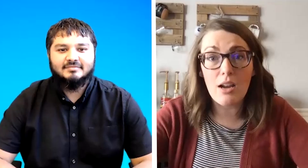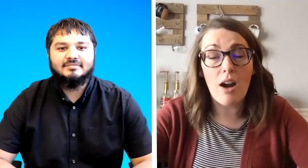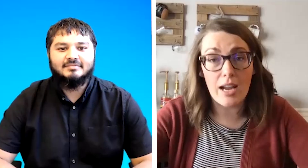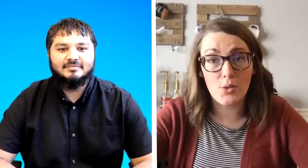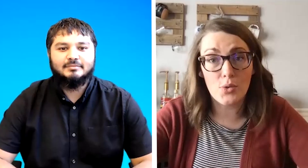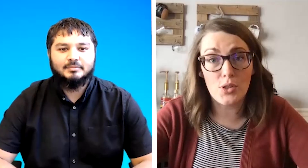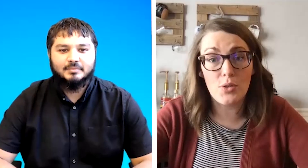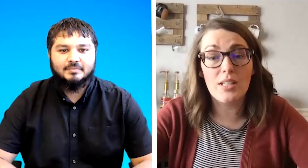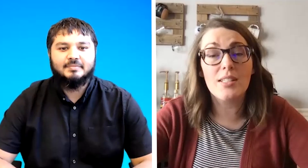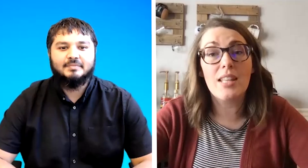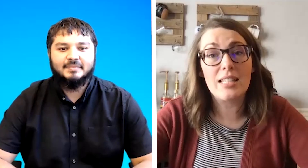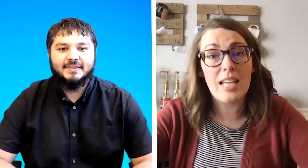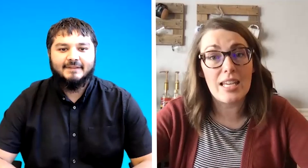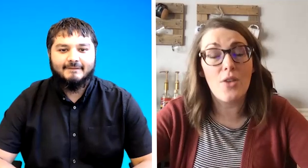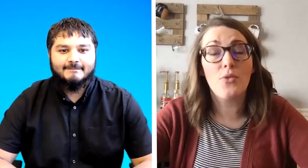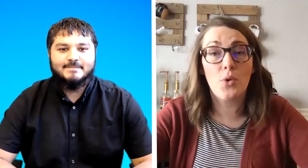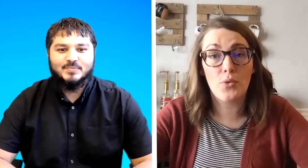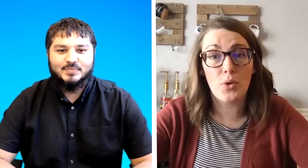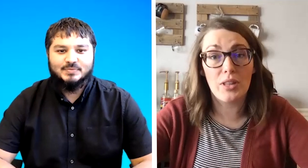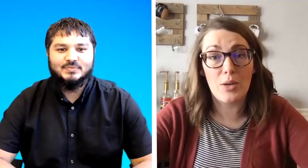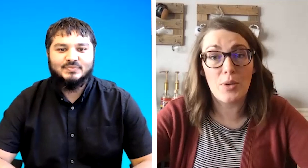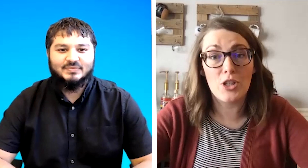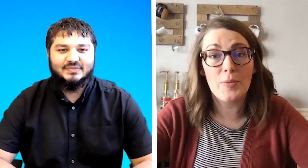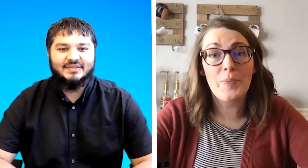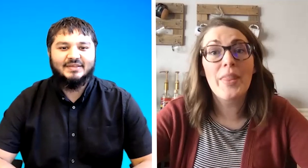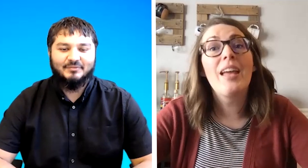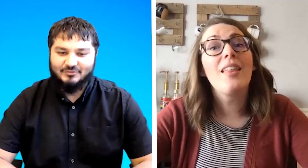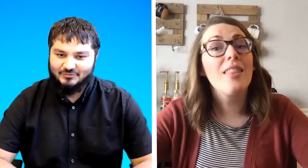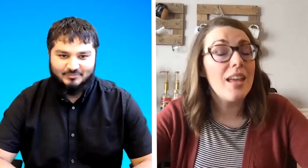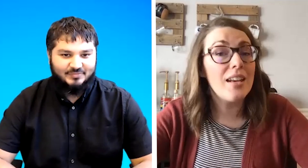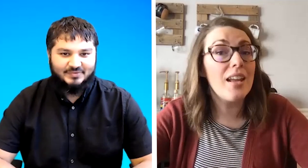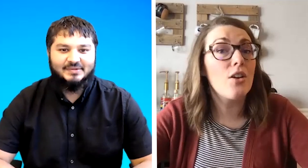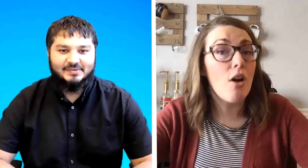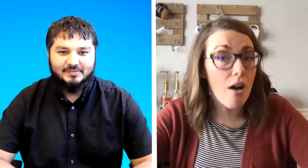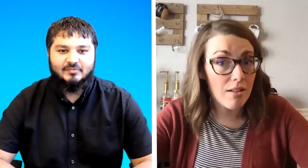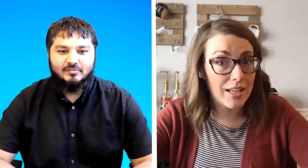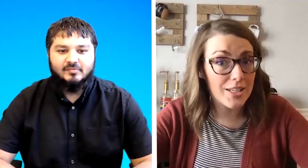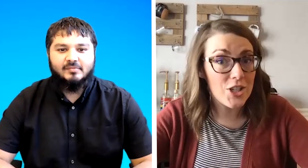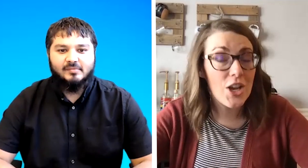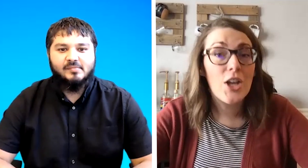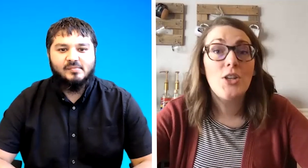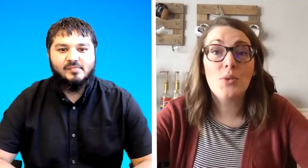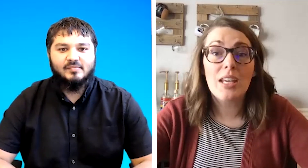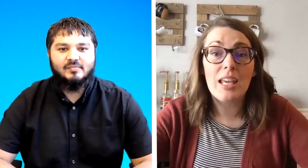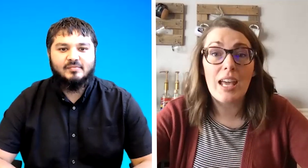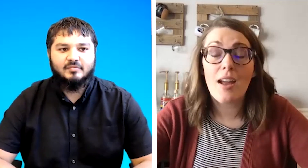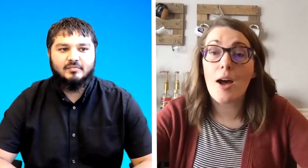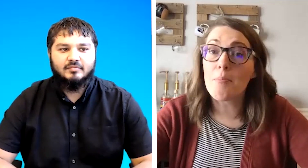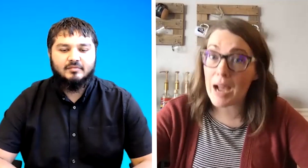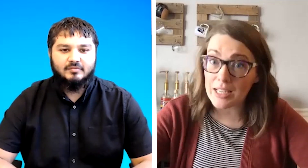high school students that take it for a foreign language then in college you can get a minor